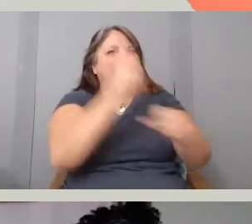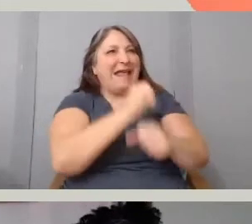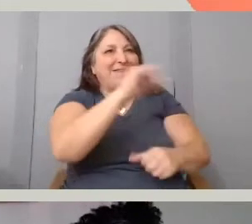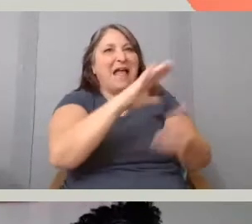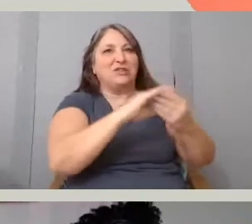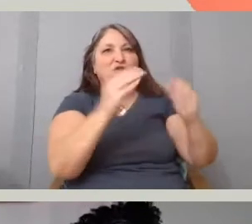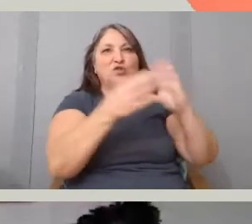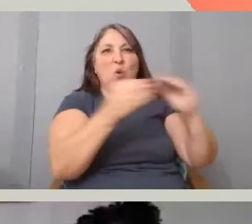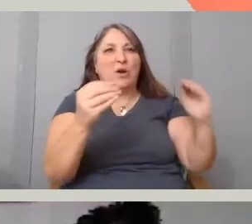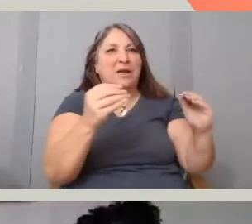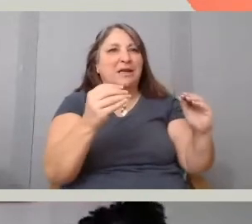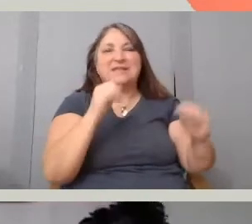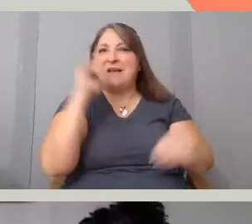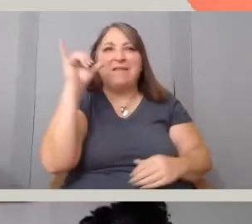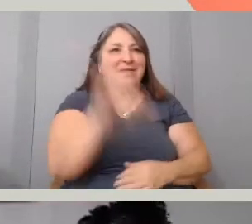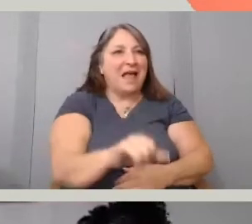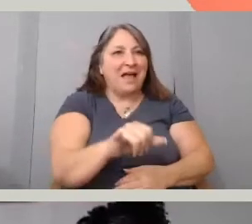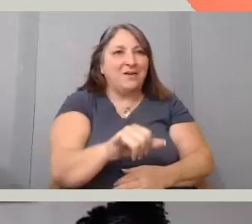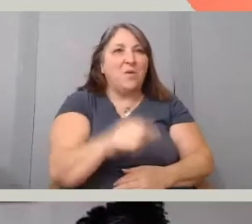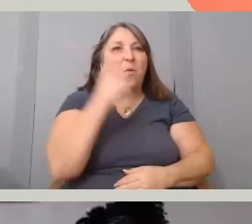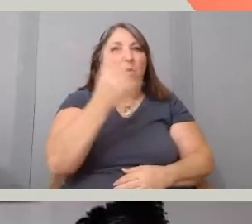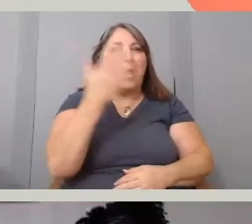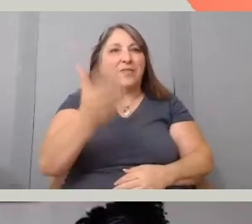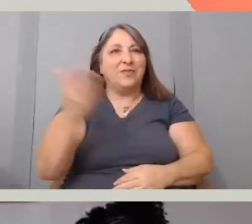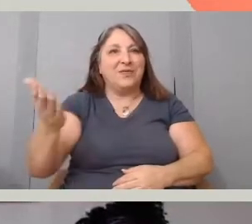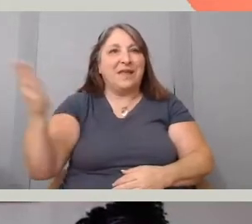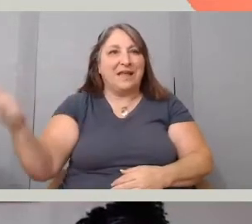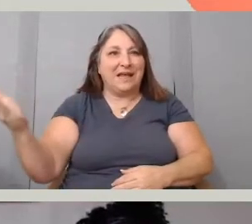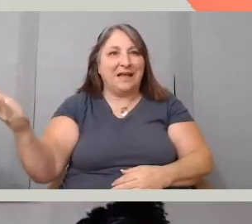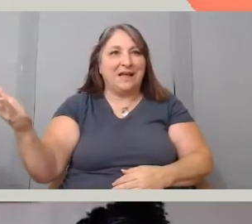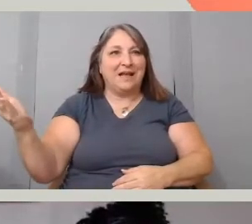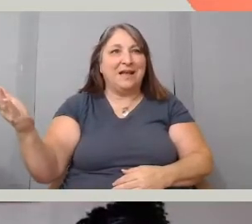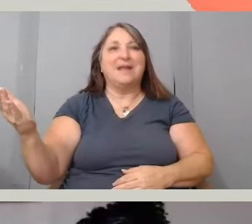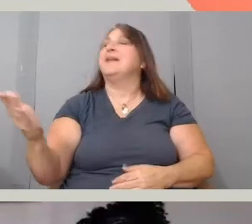One of the things that have been the beacon of my own practice